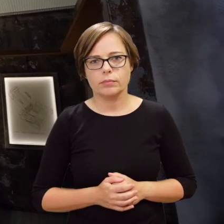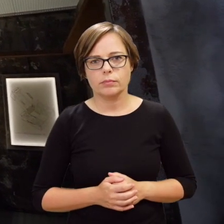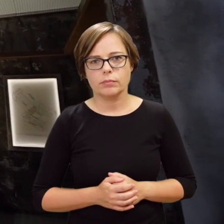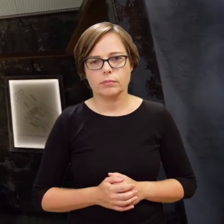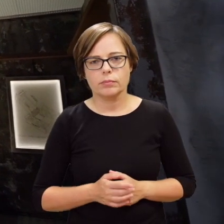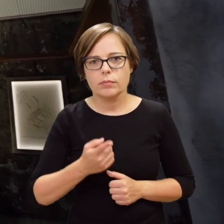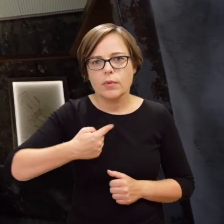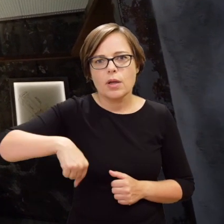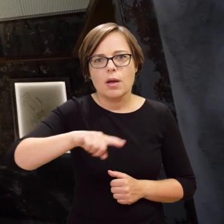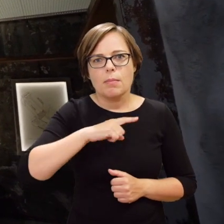Falling back into silence.